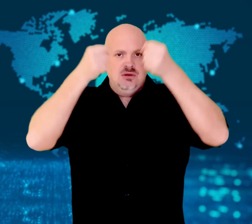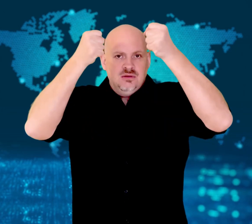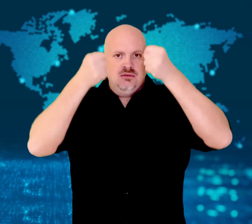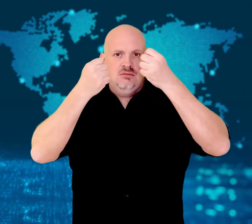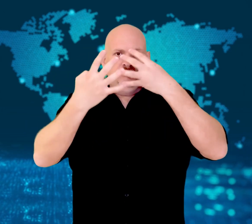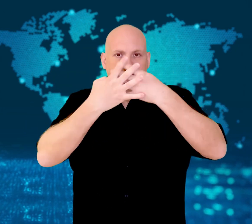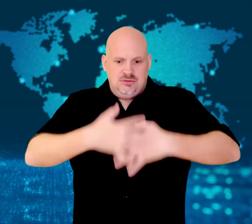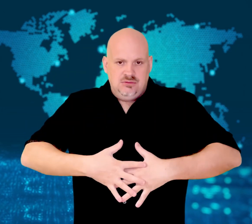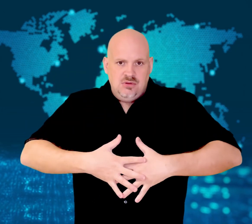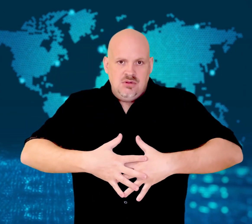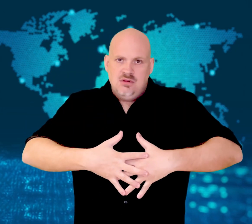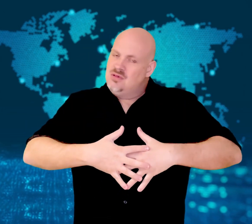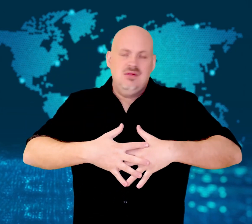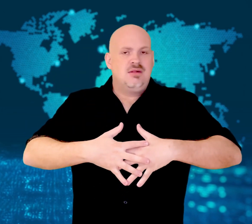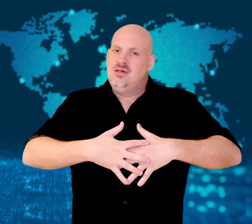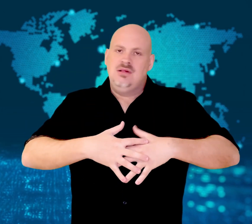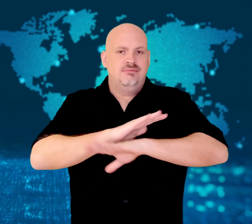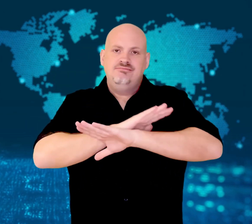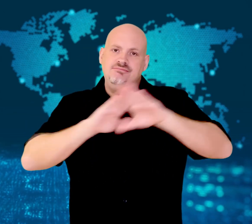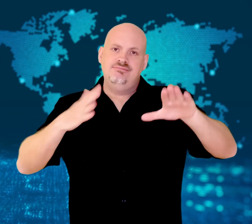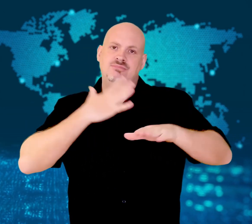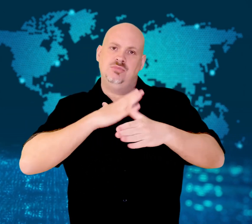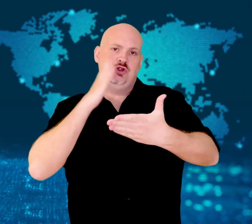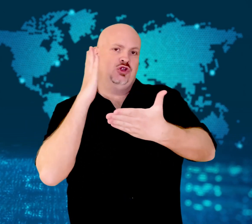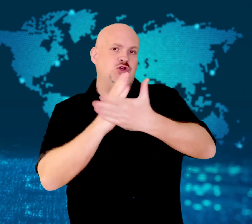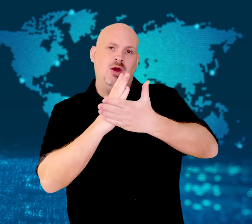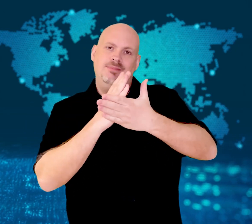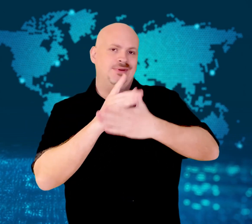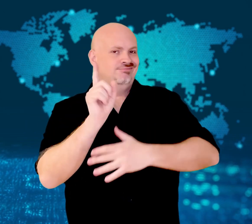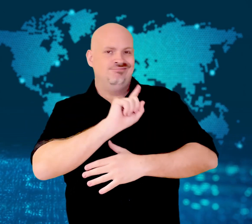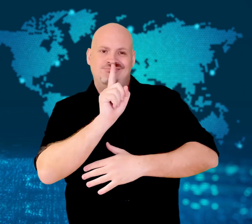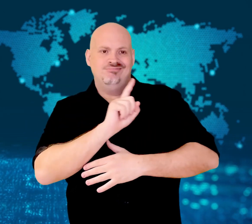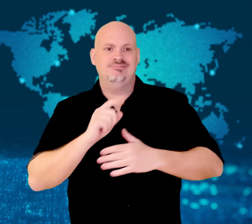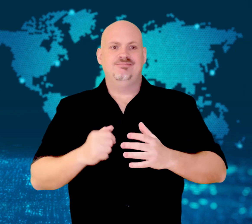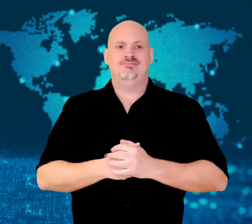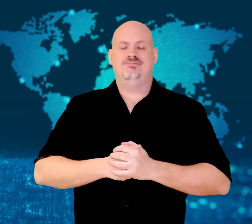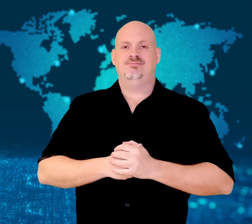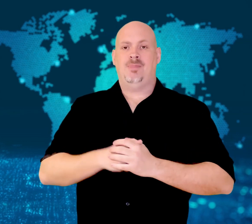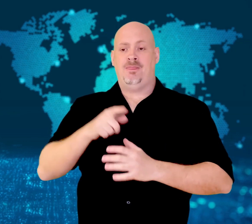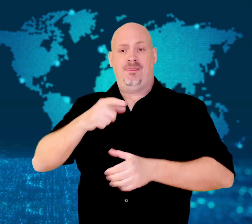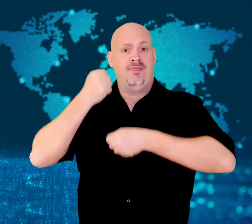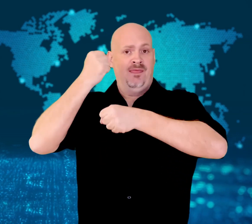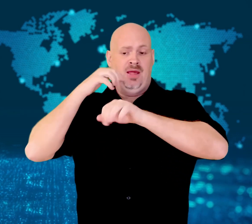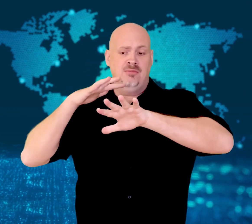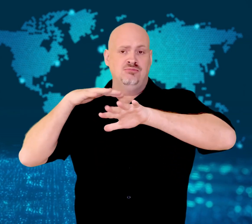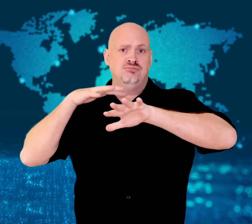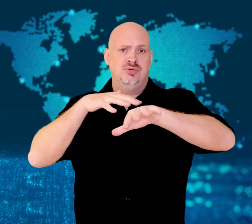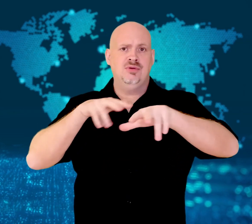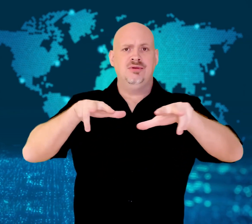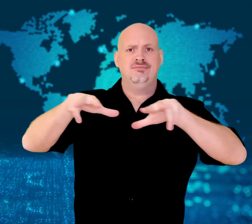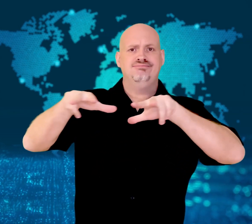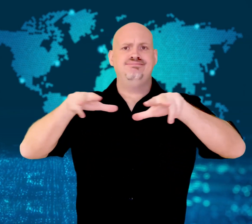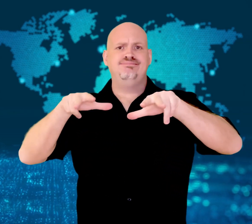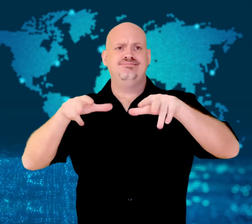They are demanding an end to custody in prison for pregnant women.